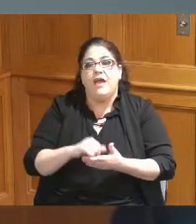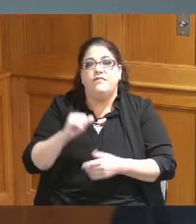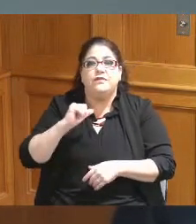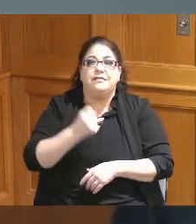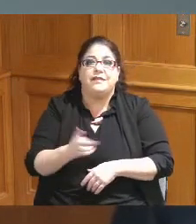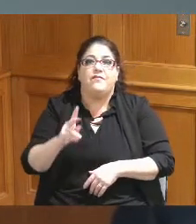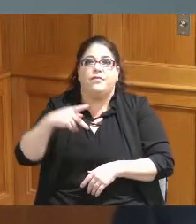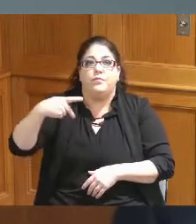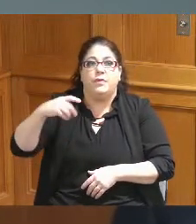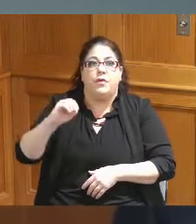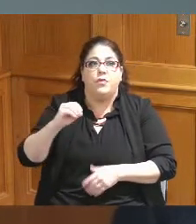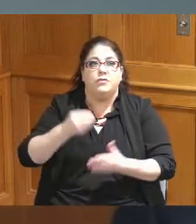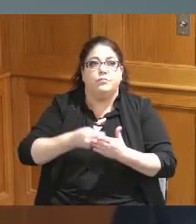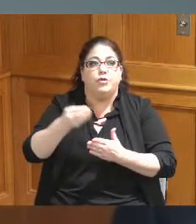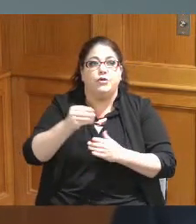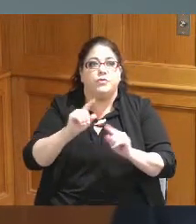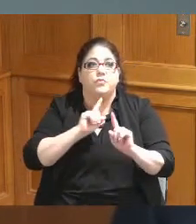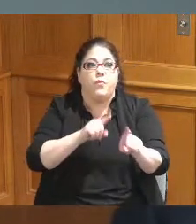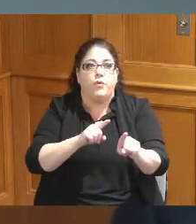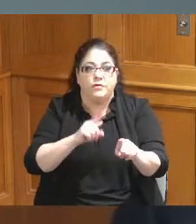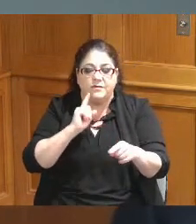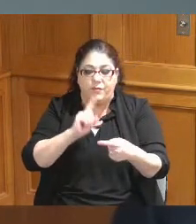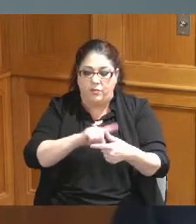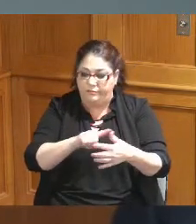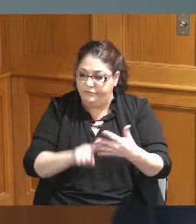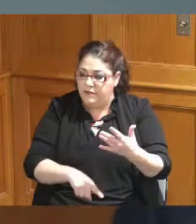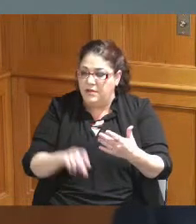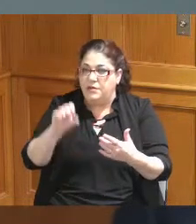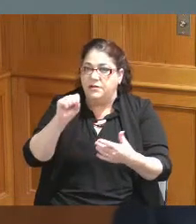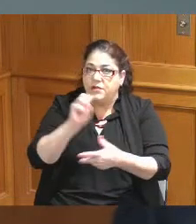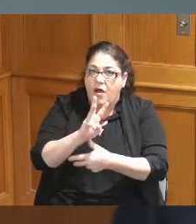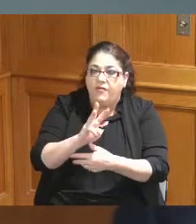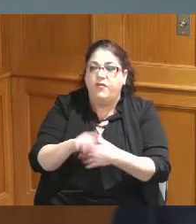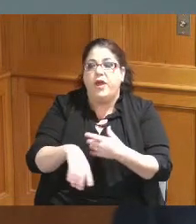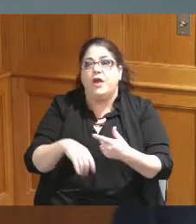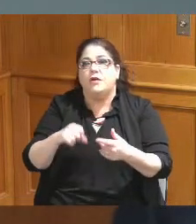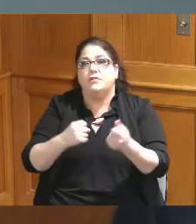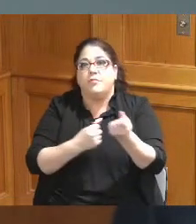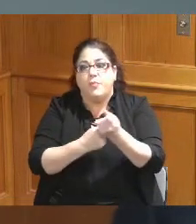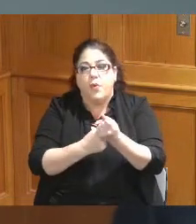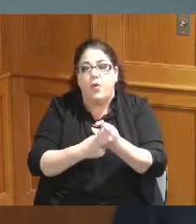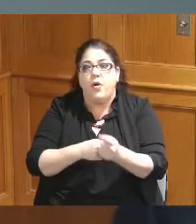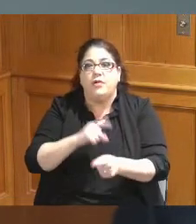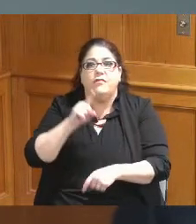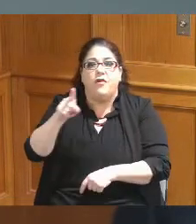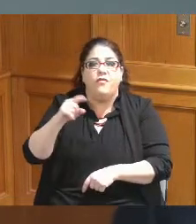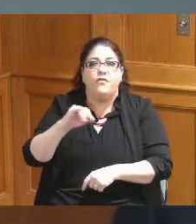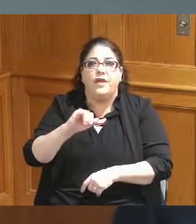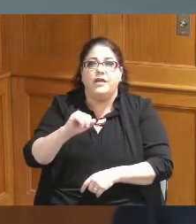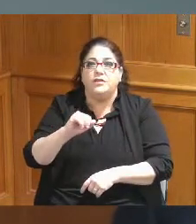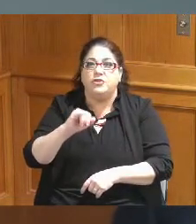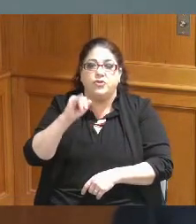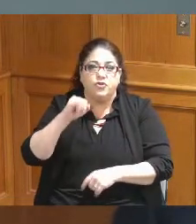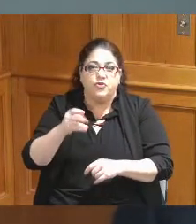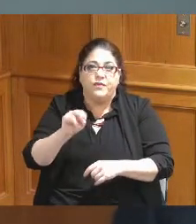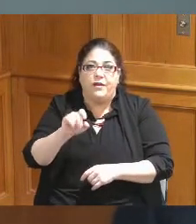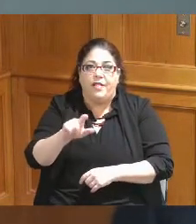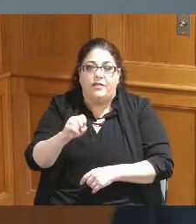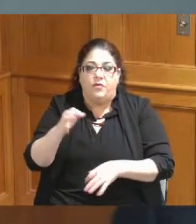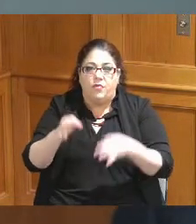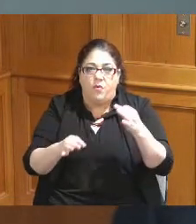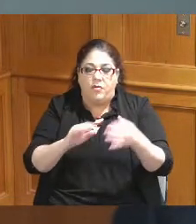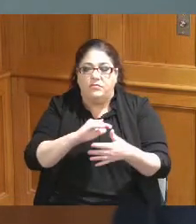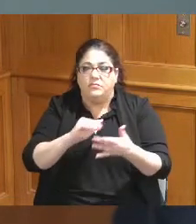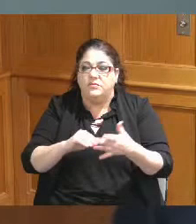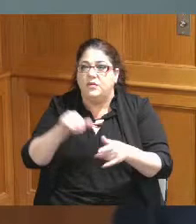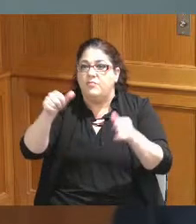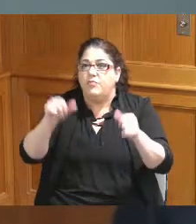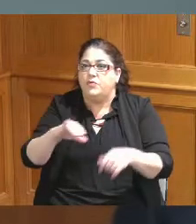this is software support over at Juvenile Court postage Job and Family Services and Wi-Fi Land